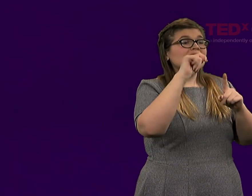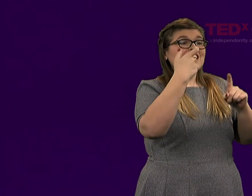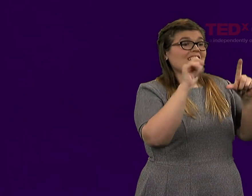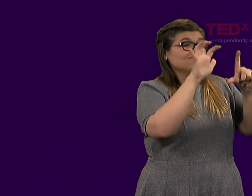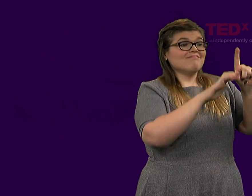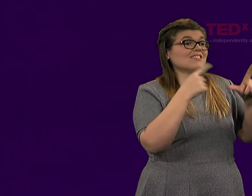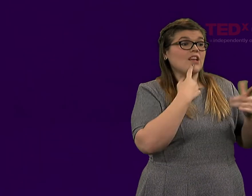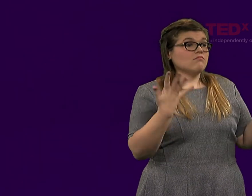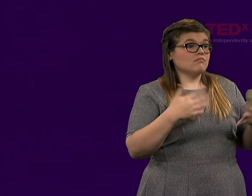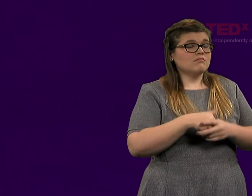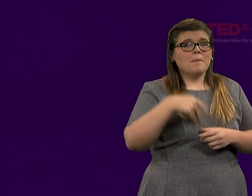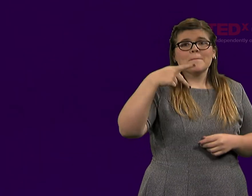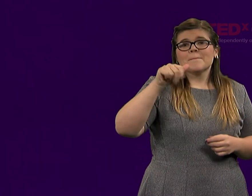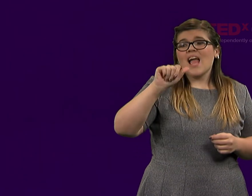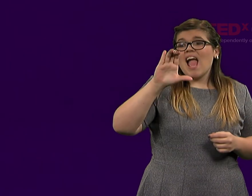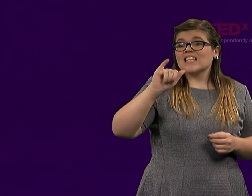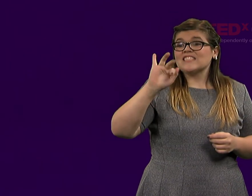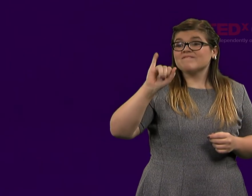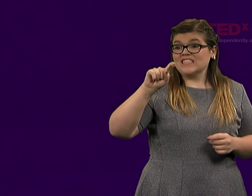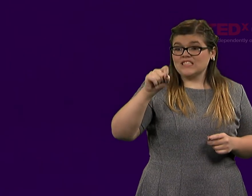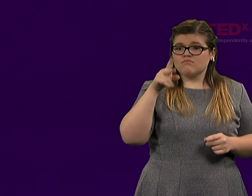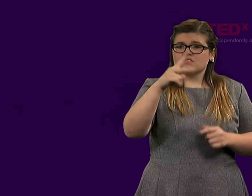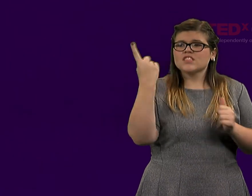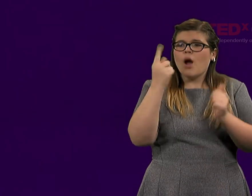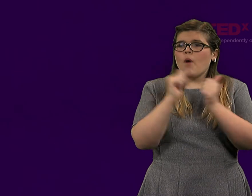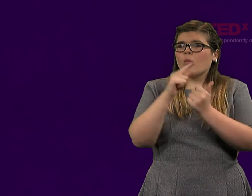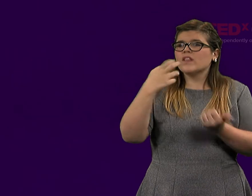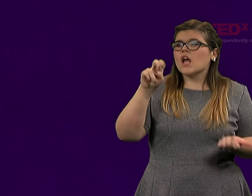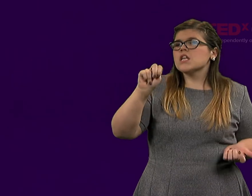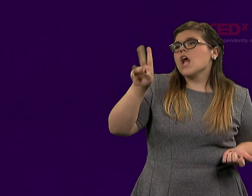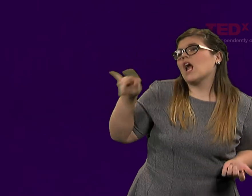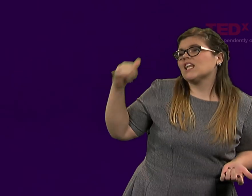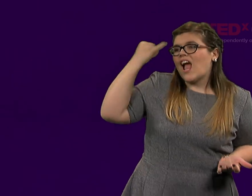Words and texts that say pacifists are someone